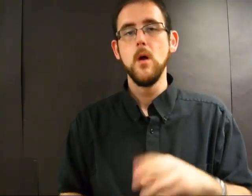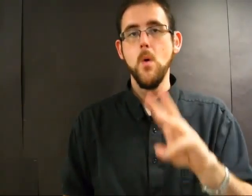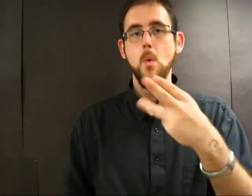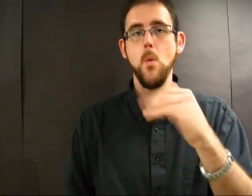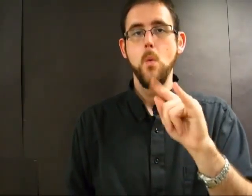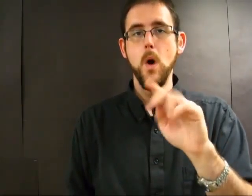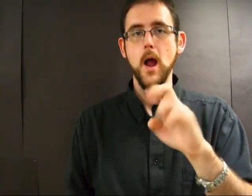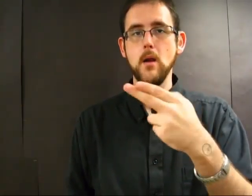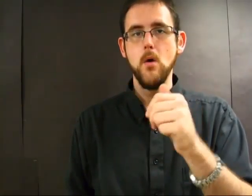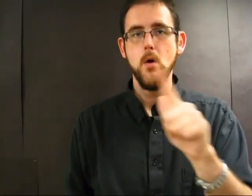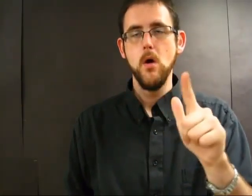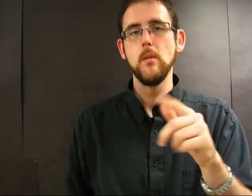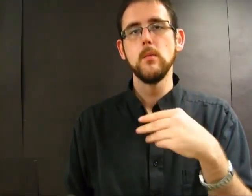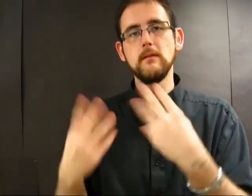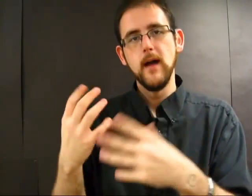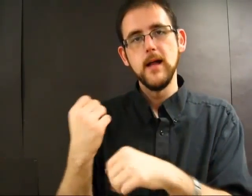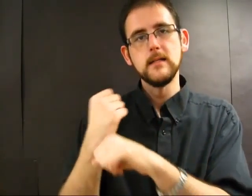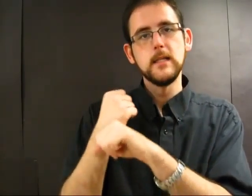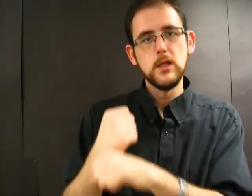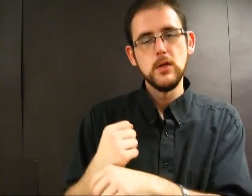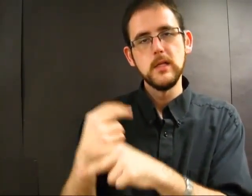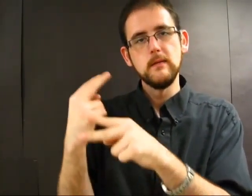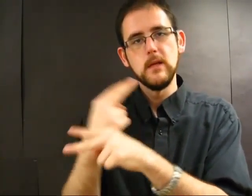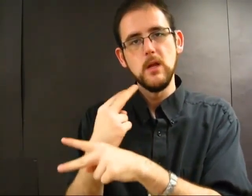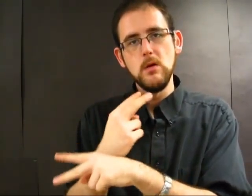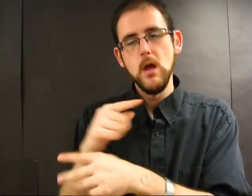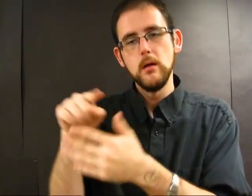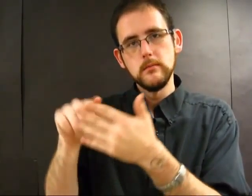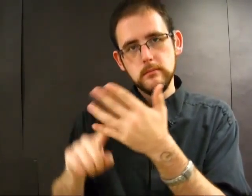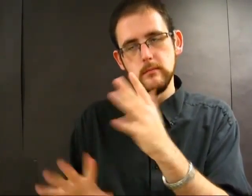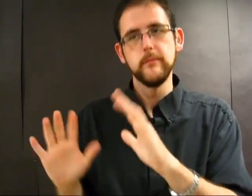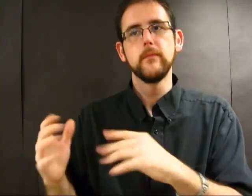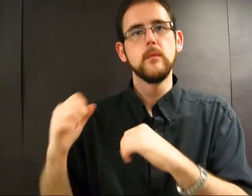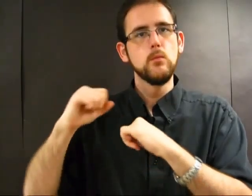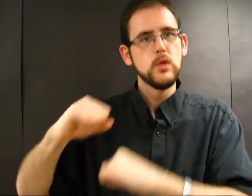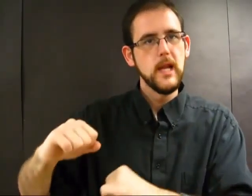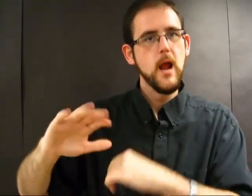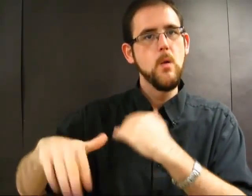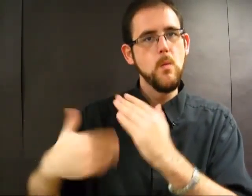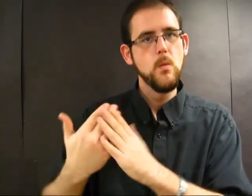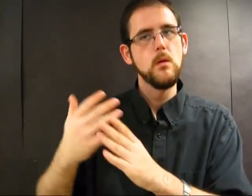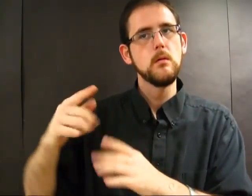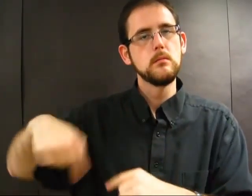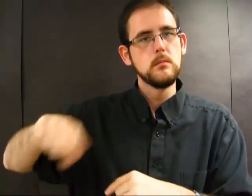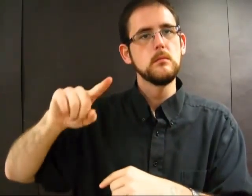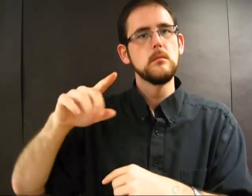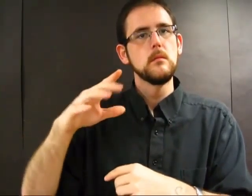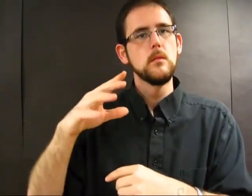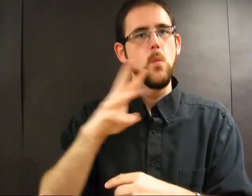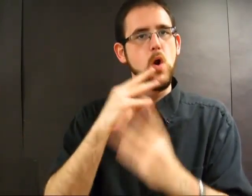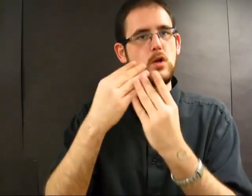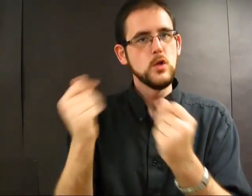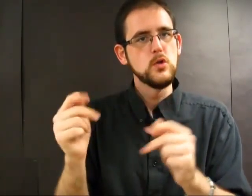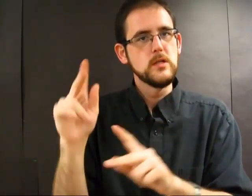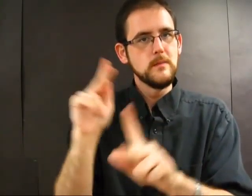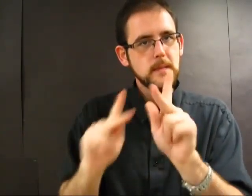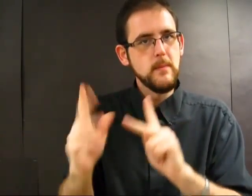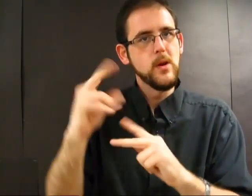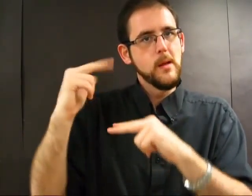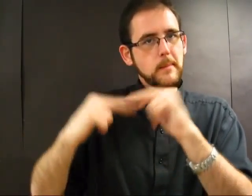Whitehall provides security and logistics, protecting Water Solutions' personnel,